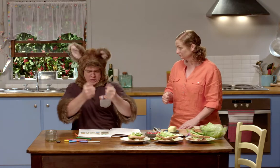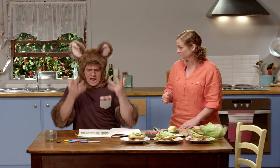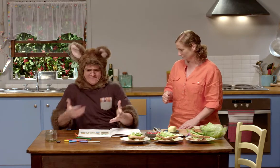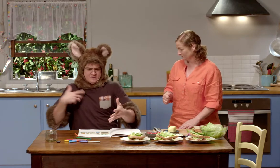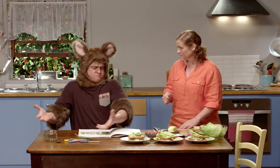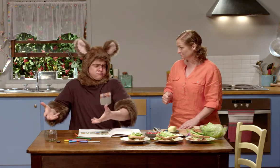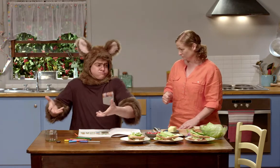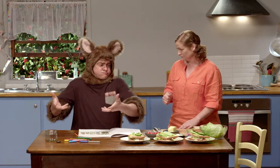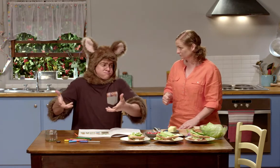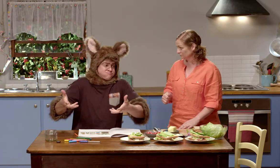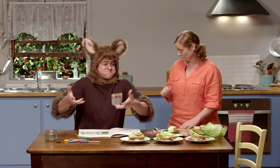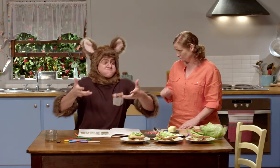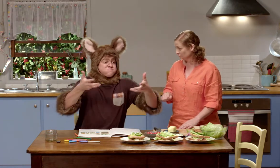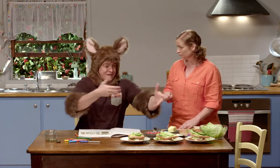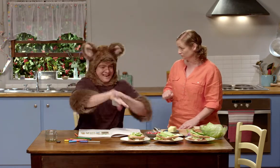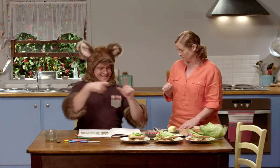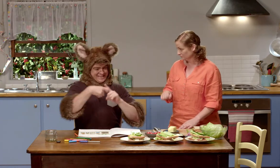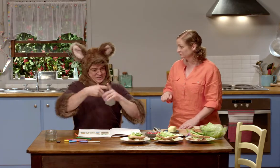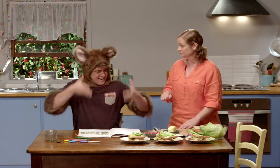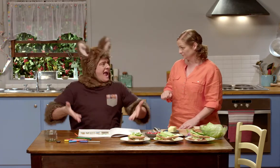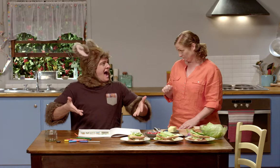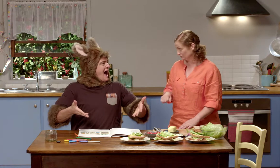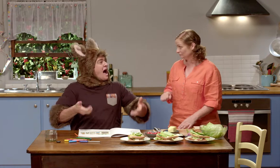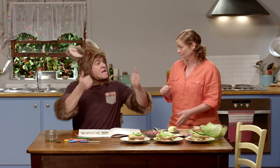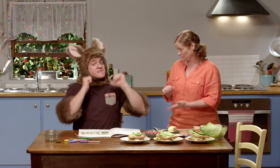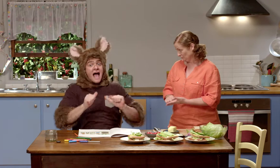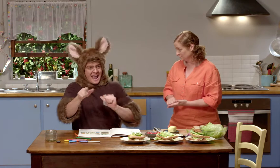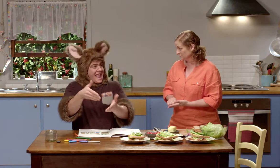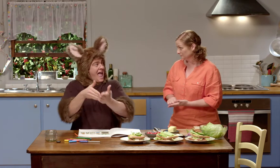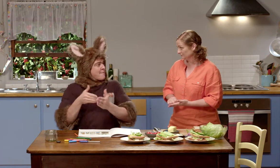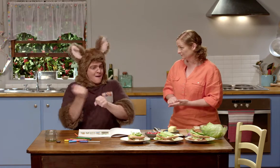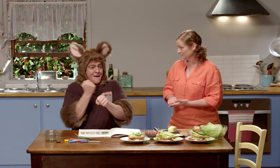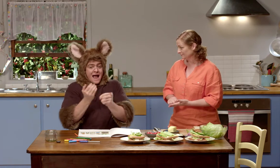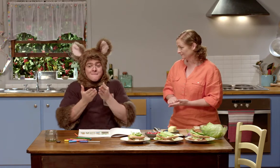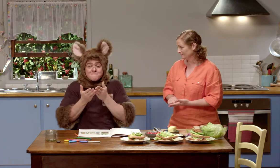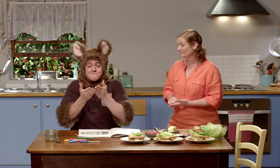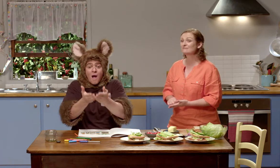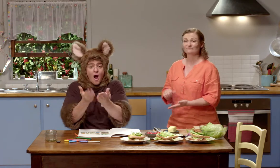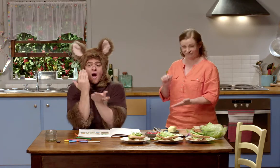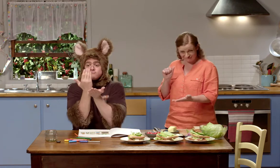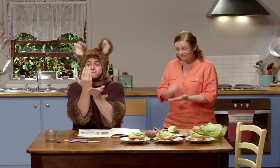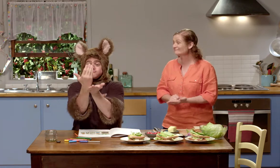and put it into the kitchen and then he helped us make little boats.